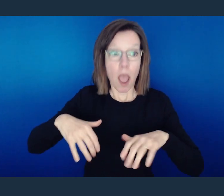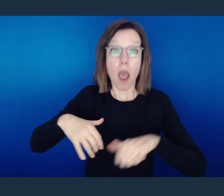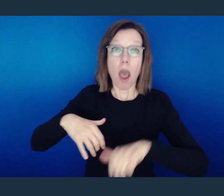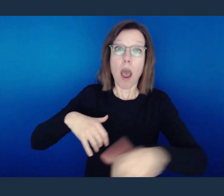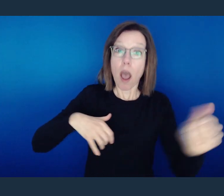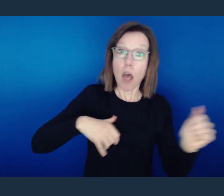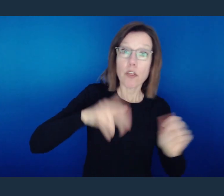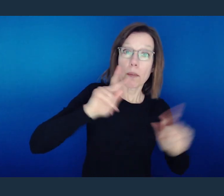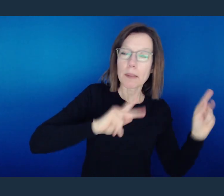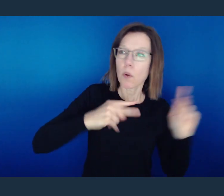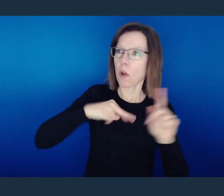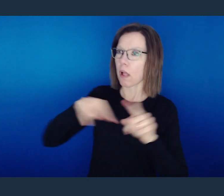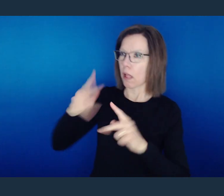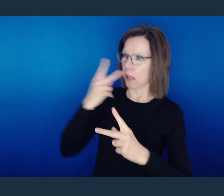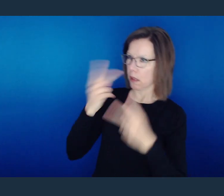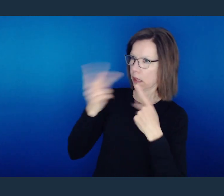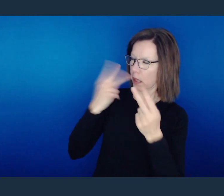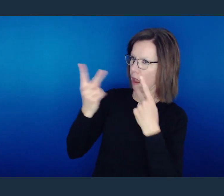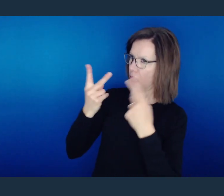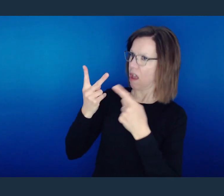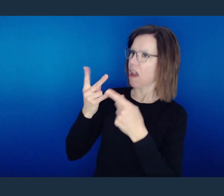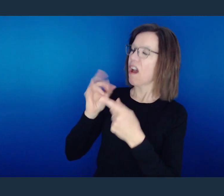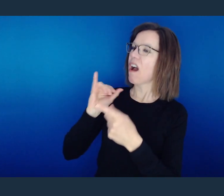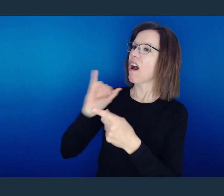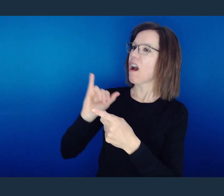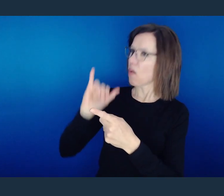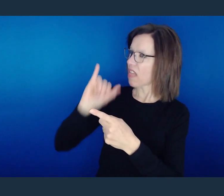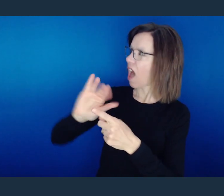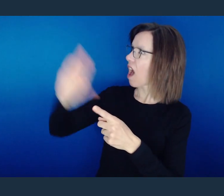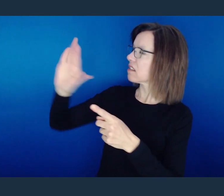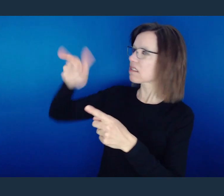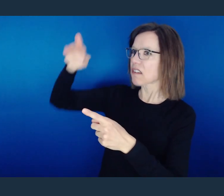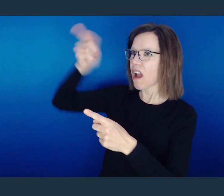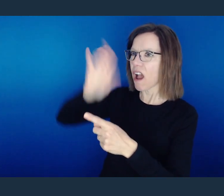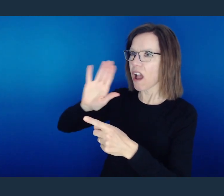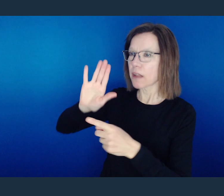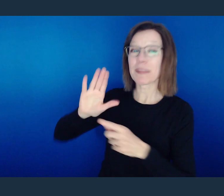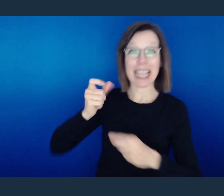is going to give a perspective of who God is.